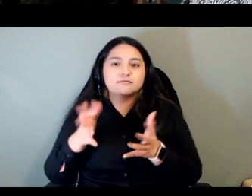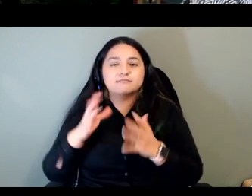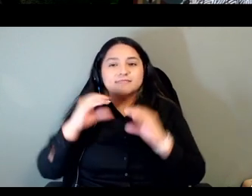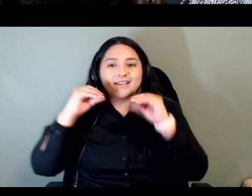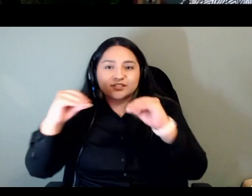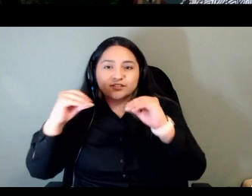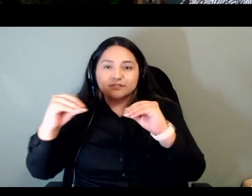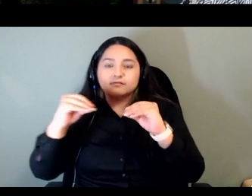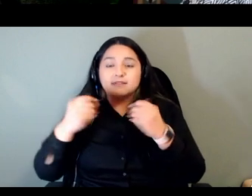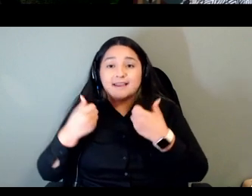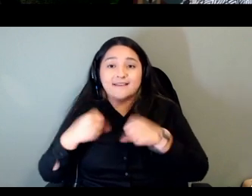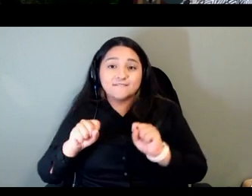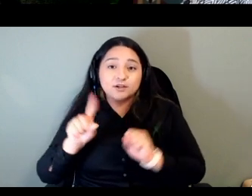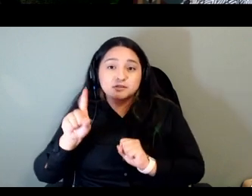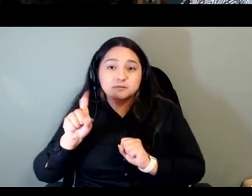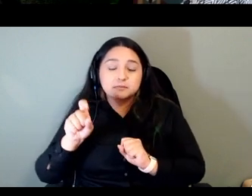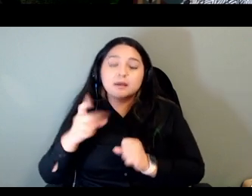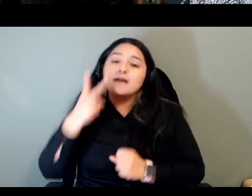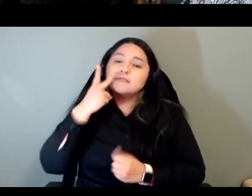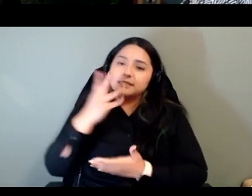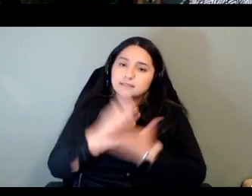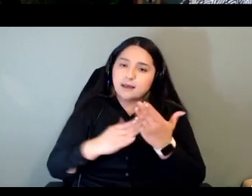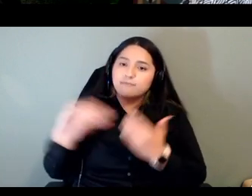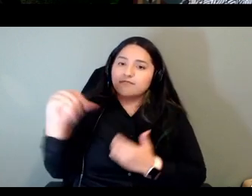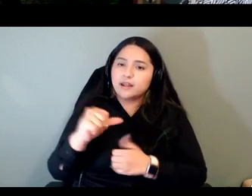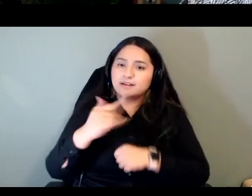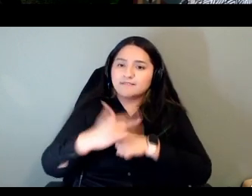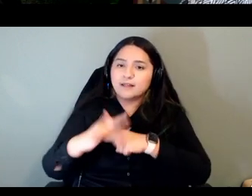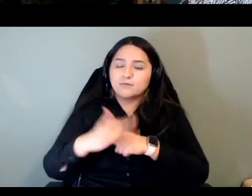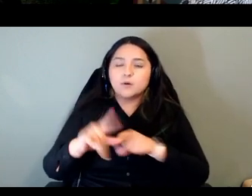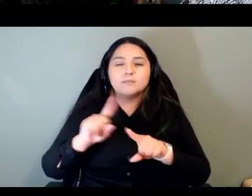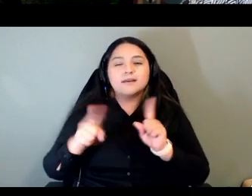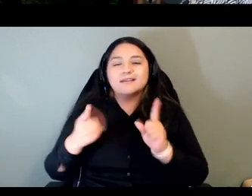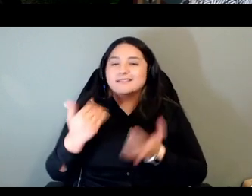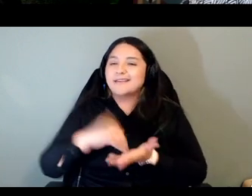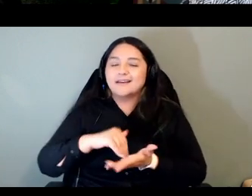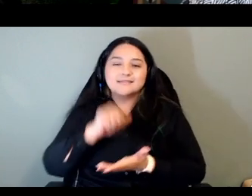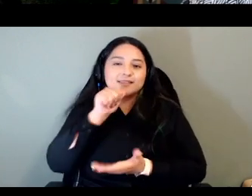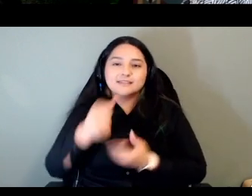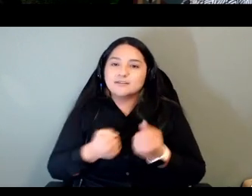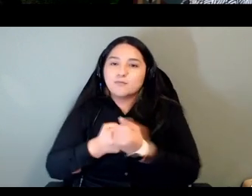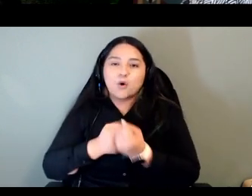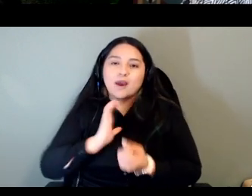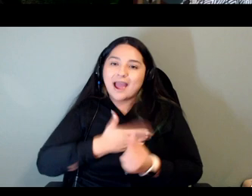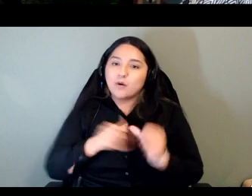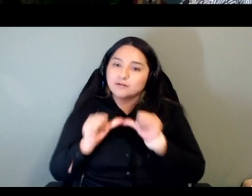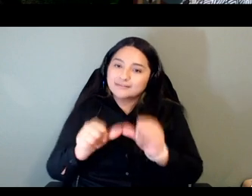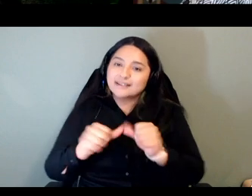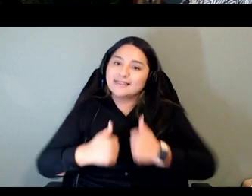again it doesn't support that living language aspect like our languages are living and our